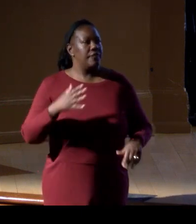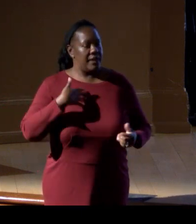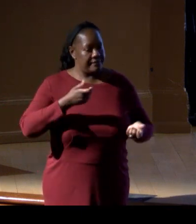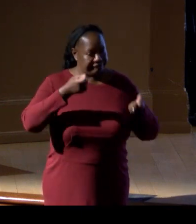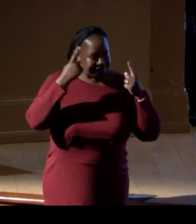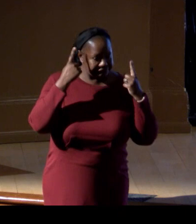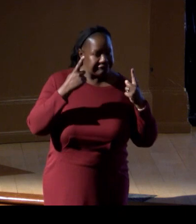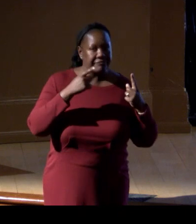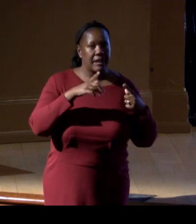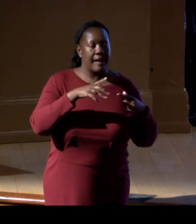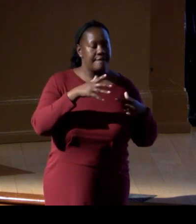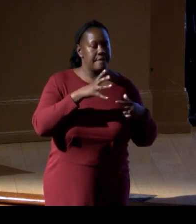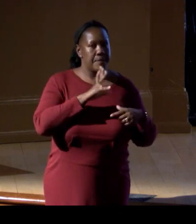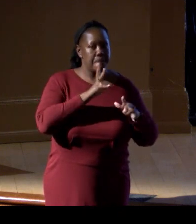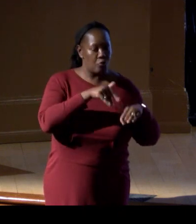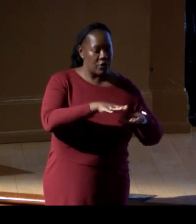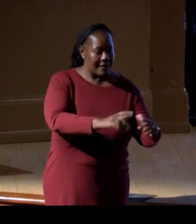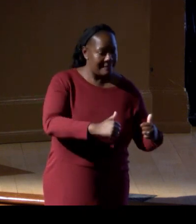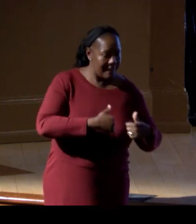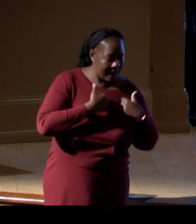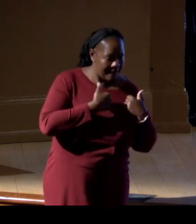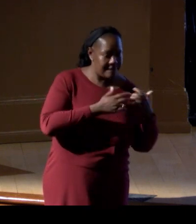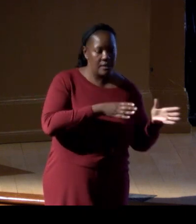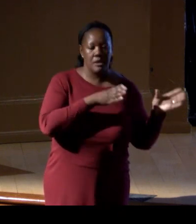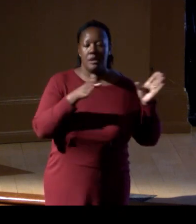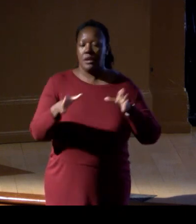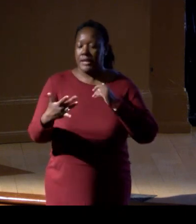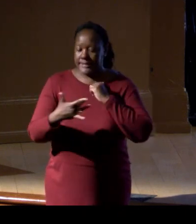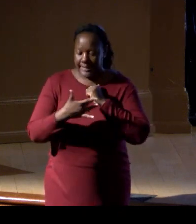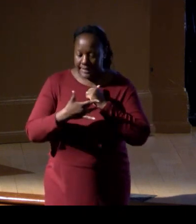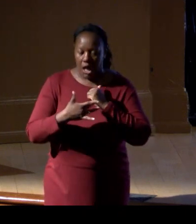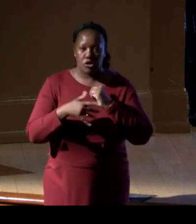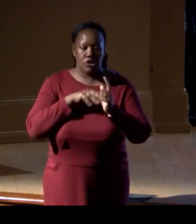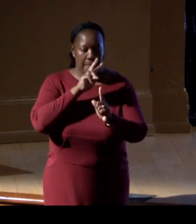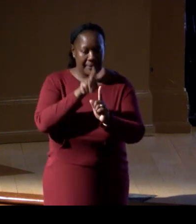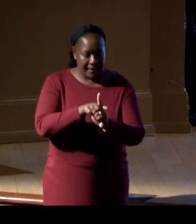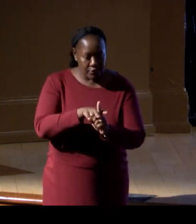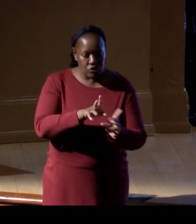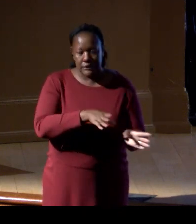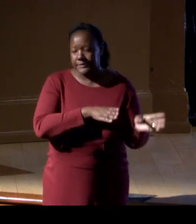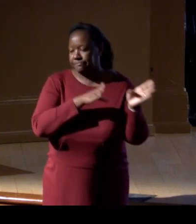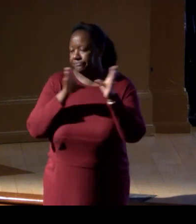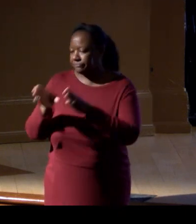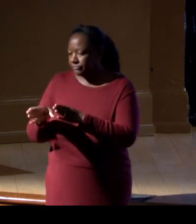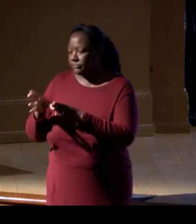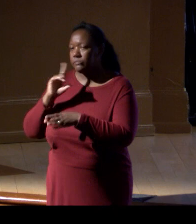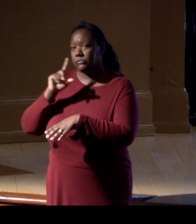to technology applications, where now we can characterize the full US EEZ